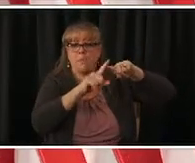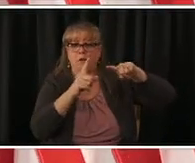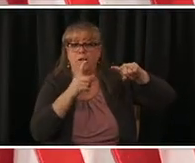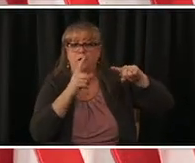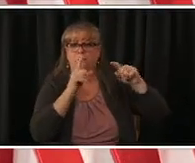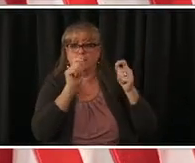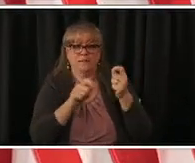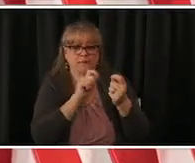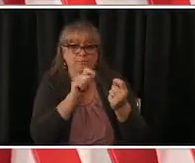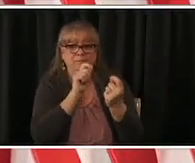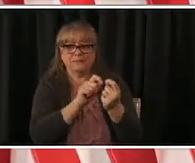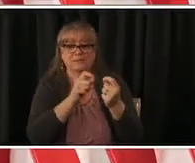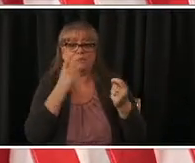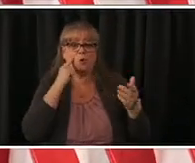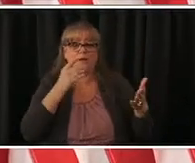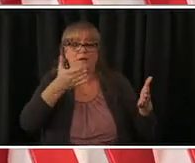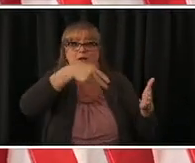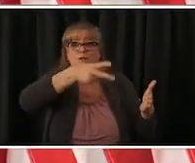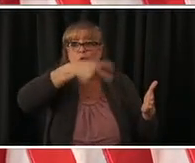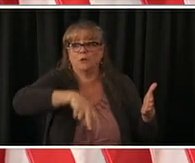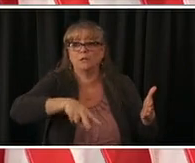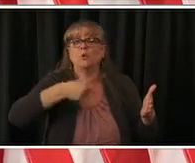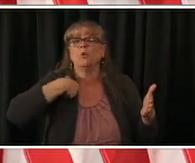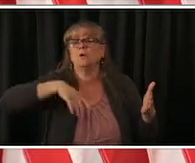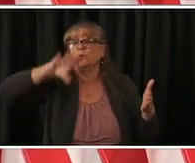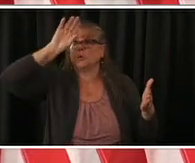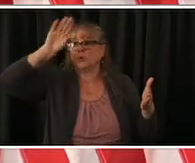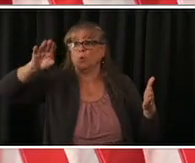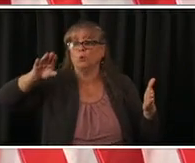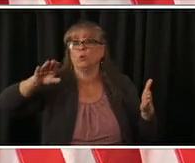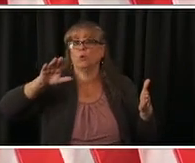it's not going to be less than that but we've not yet including the johnson johnson supply because